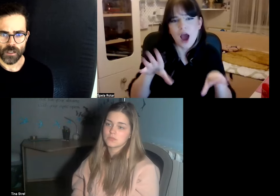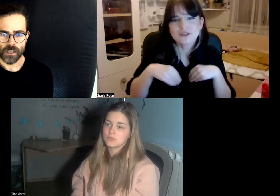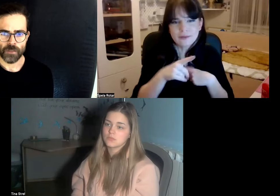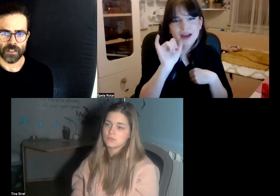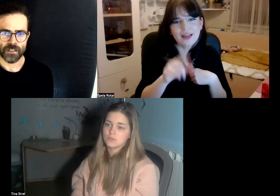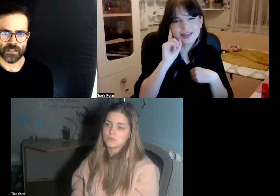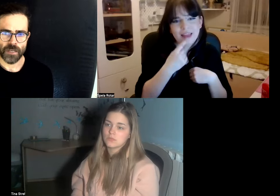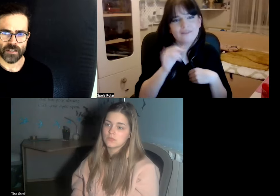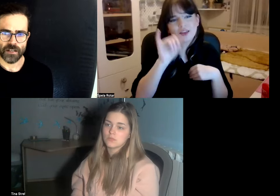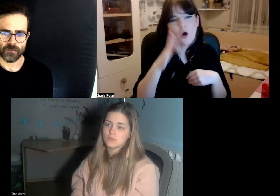I mean it doesn't matter